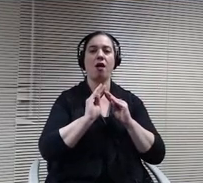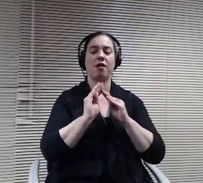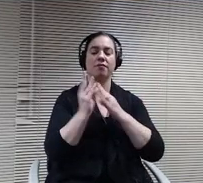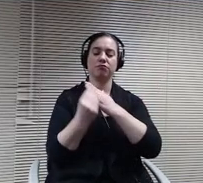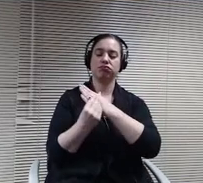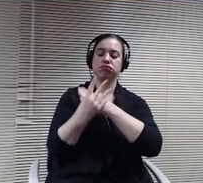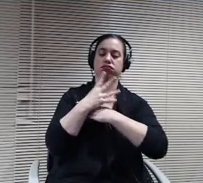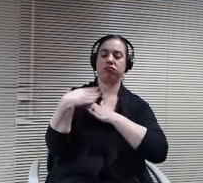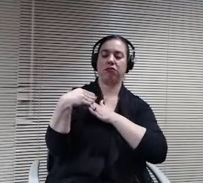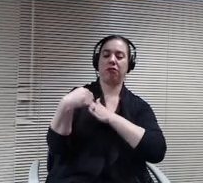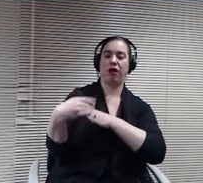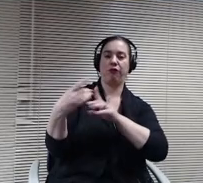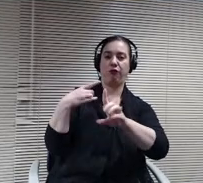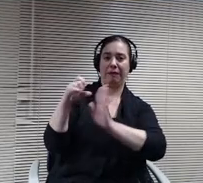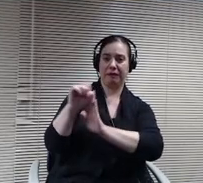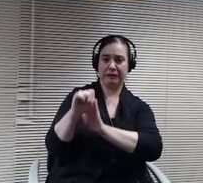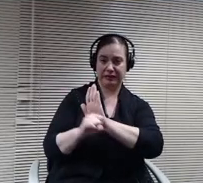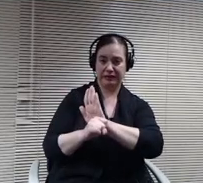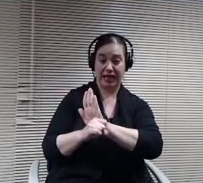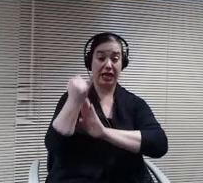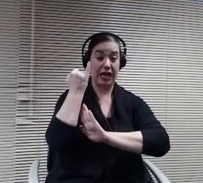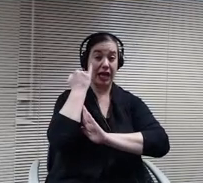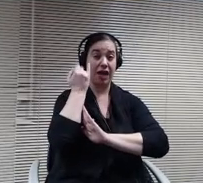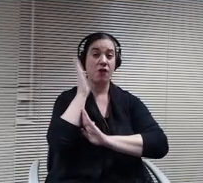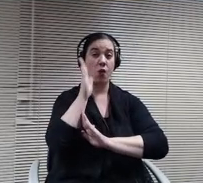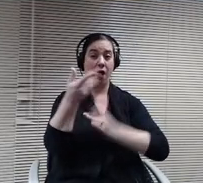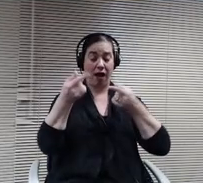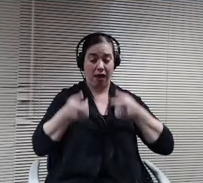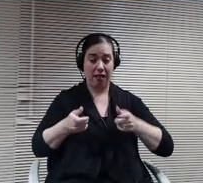bring in all four grades of the high school at one time.